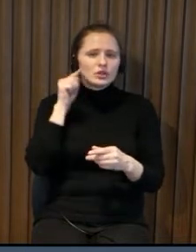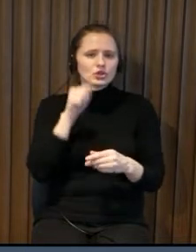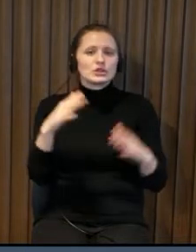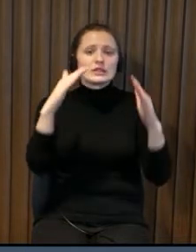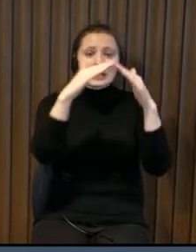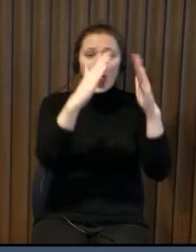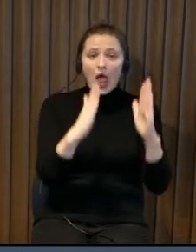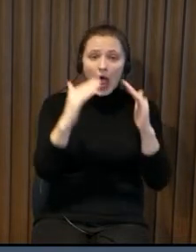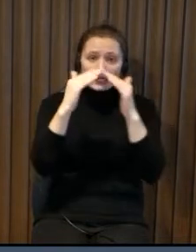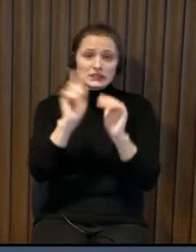and